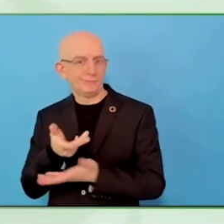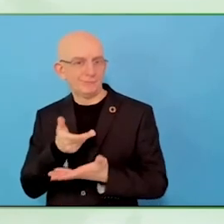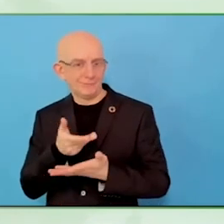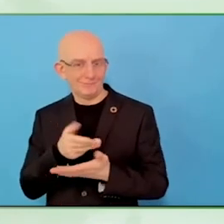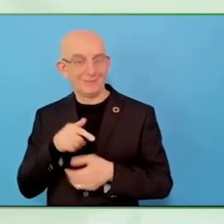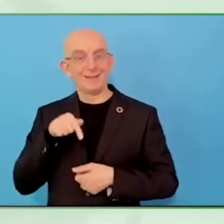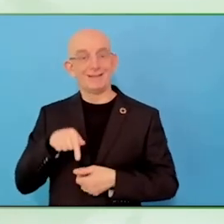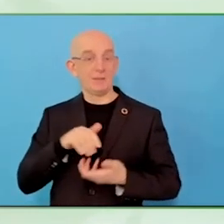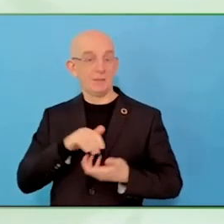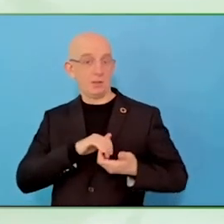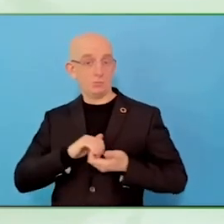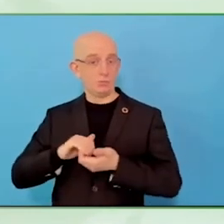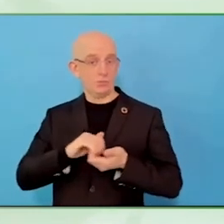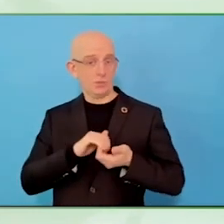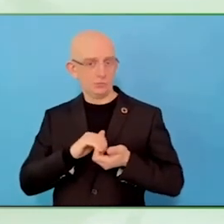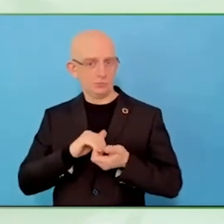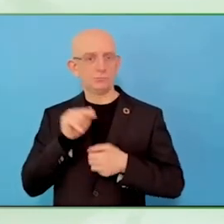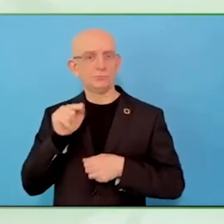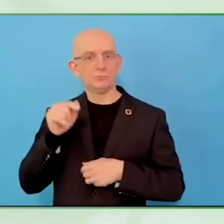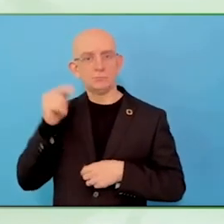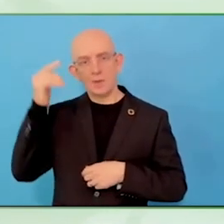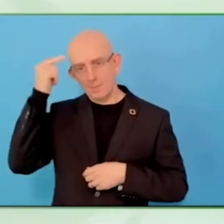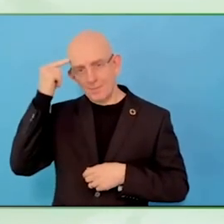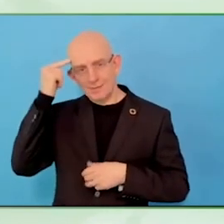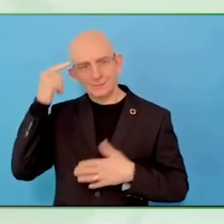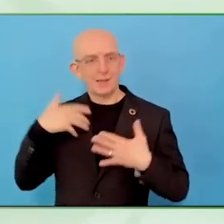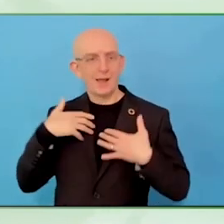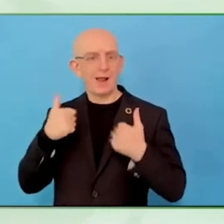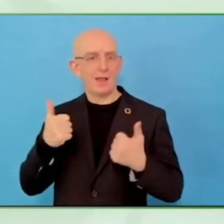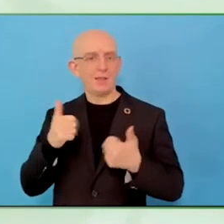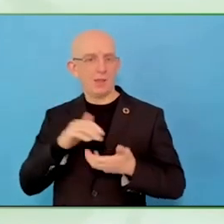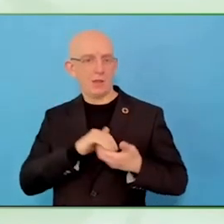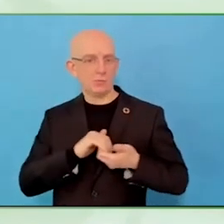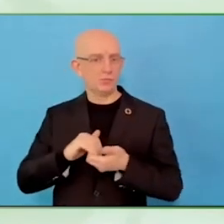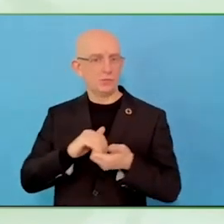We exist for more than 43 years. Great.